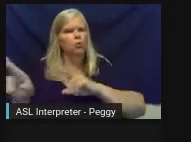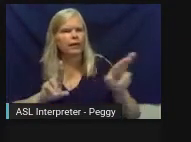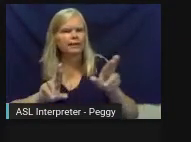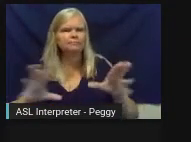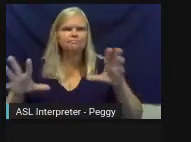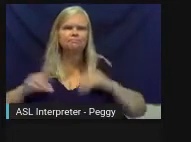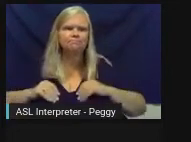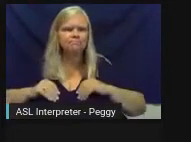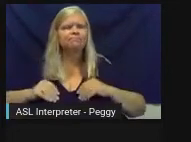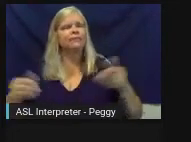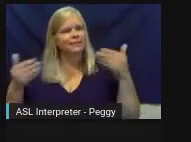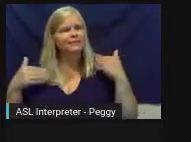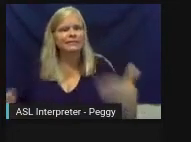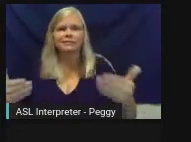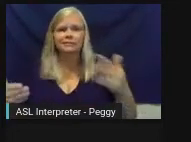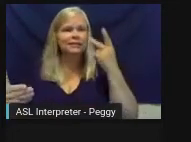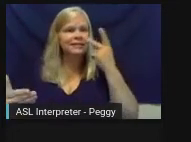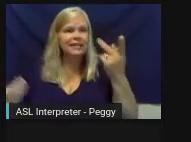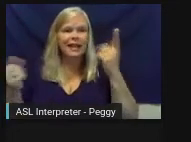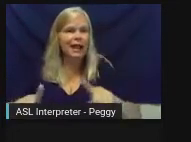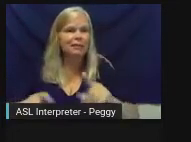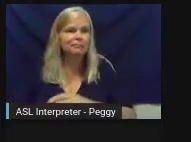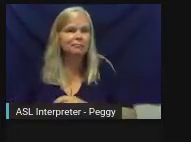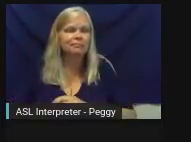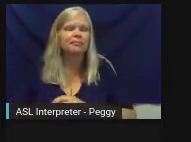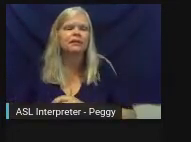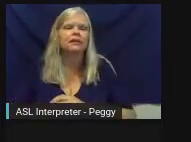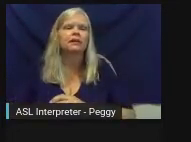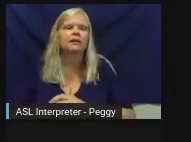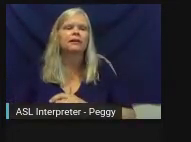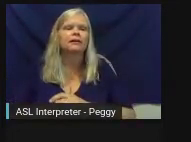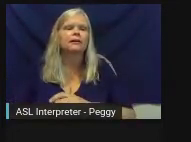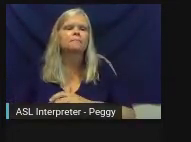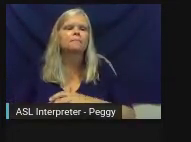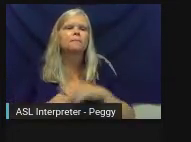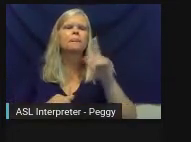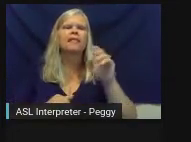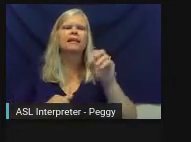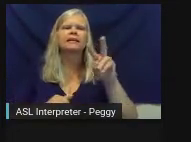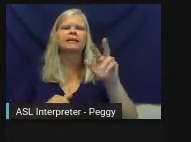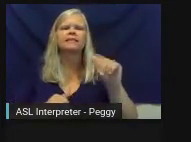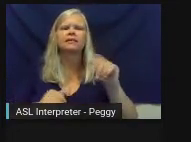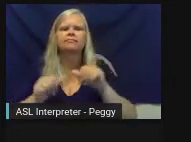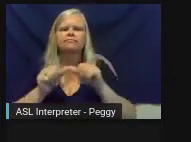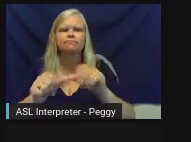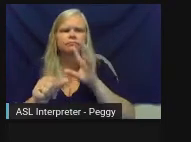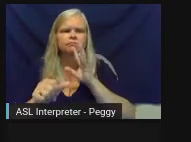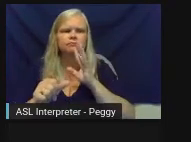it all was really important. Also, in terms of unexpected results, one thing I don't